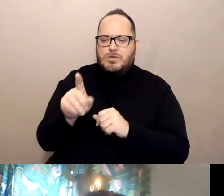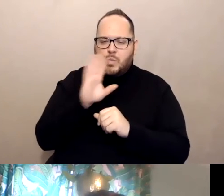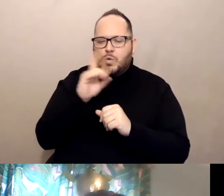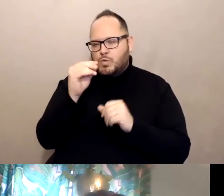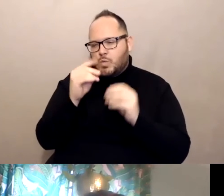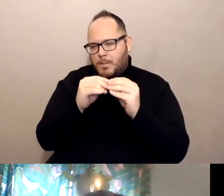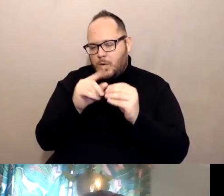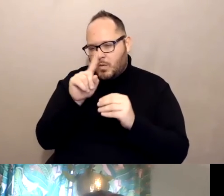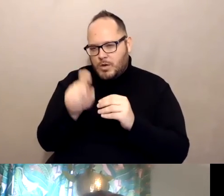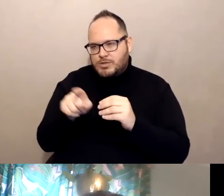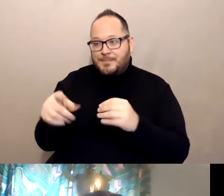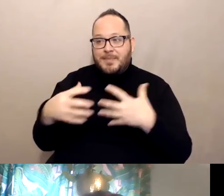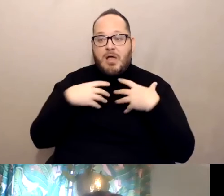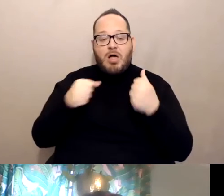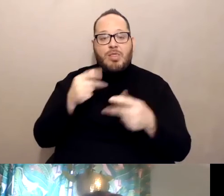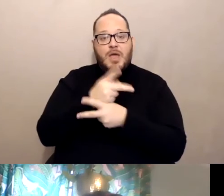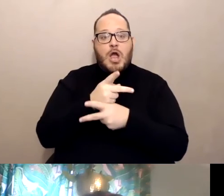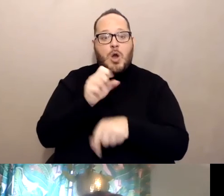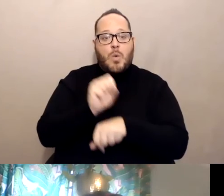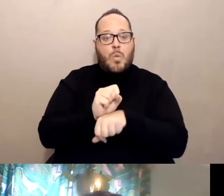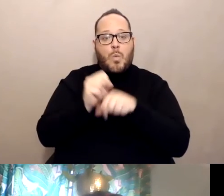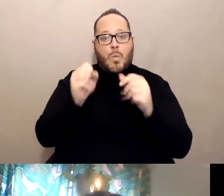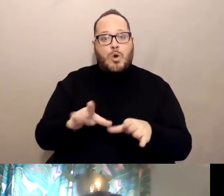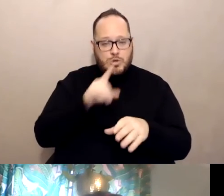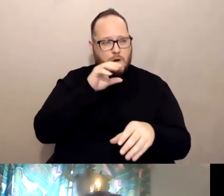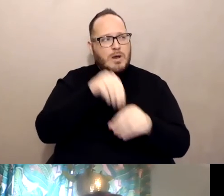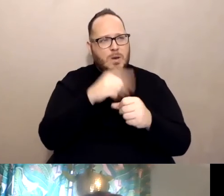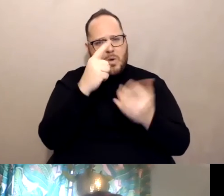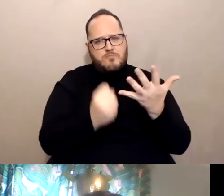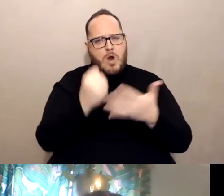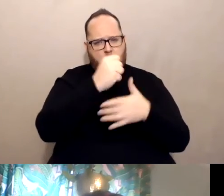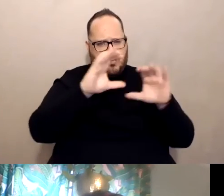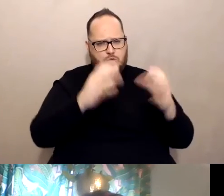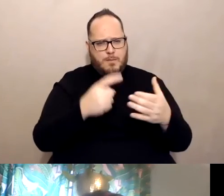Healthcare workers are in a priority group for the vaccine, but what about family members